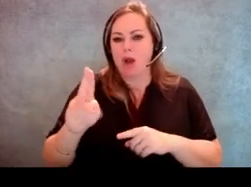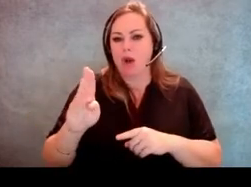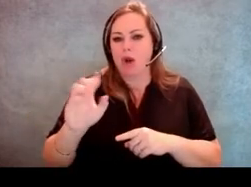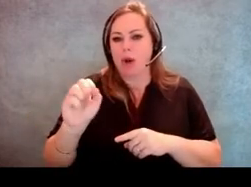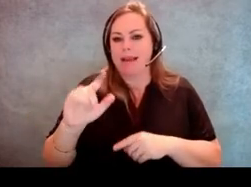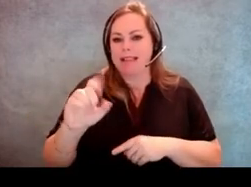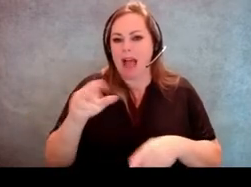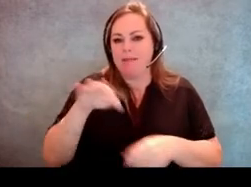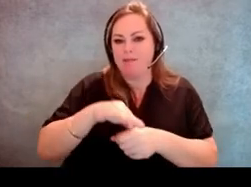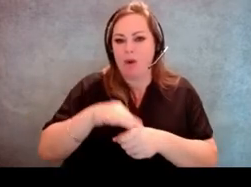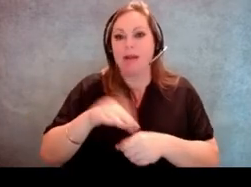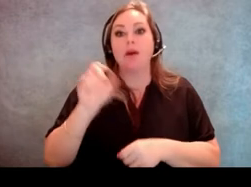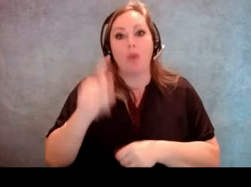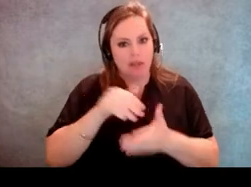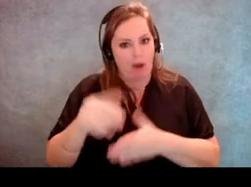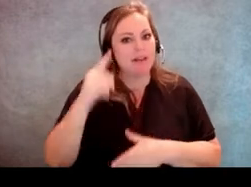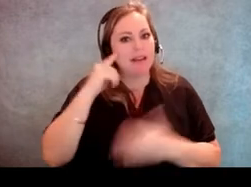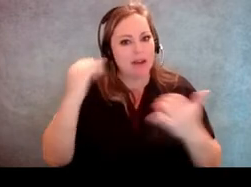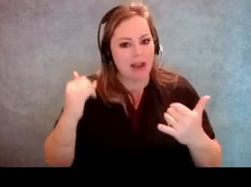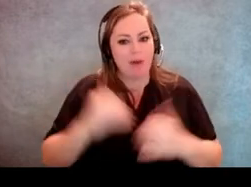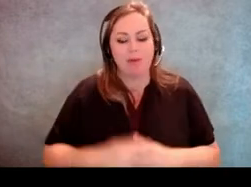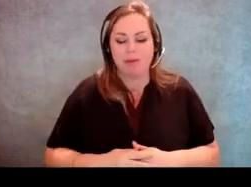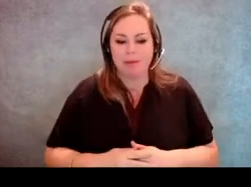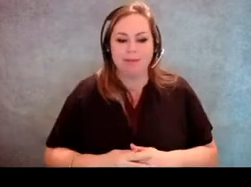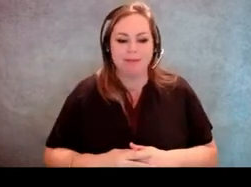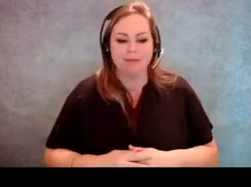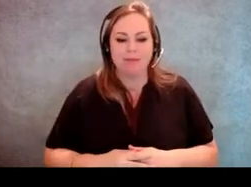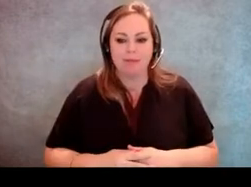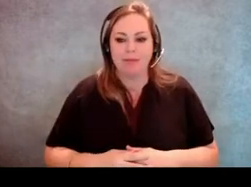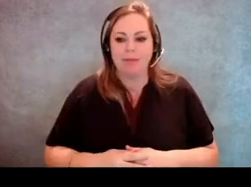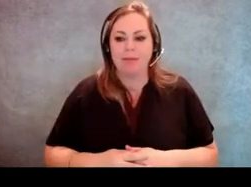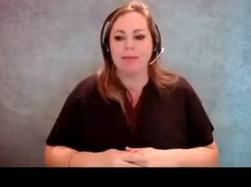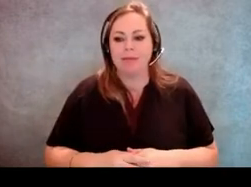It's a question that we hear a lot during every voting season.